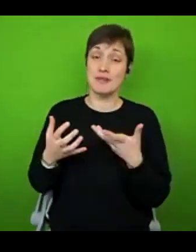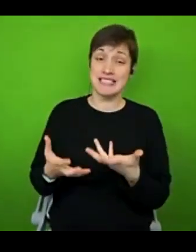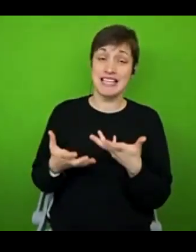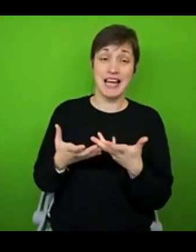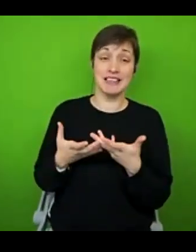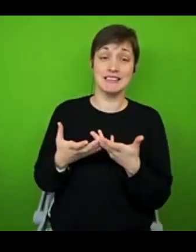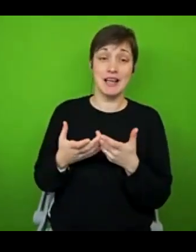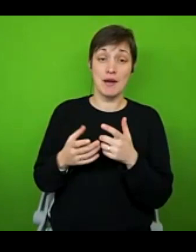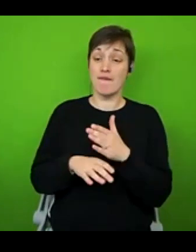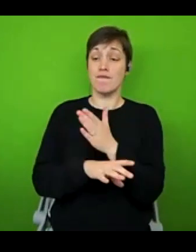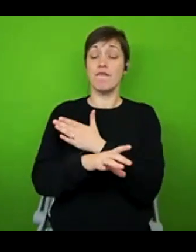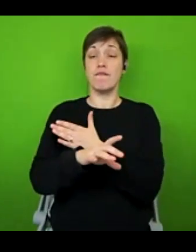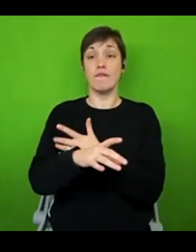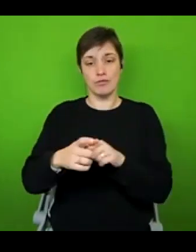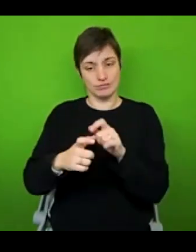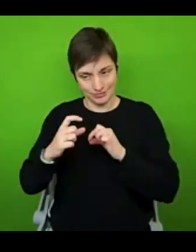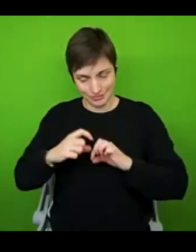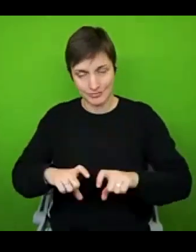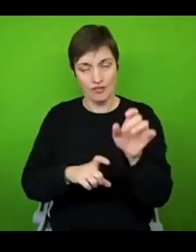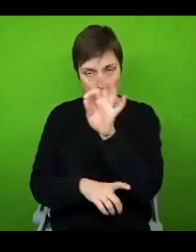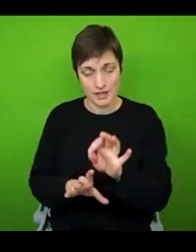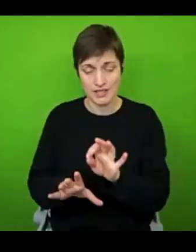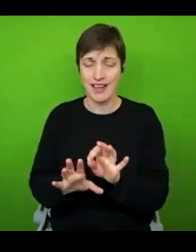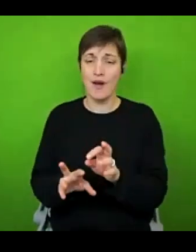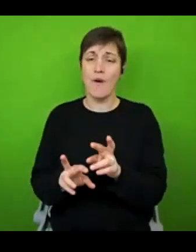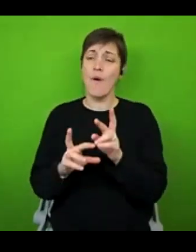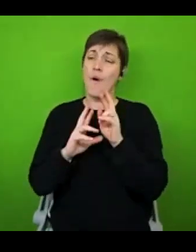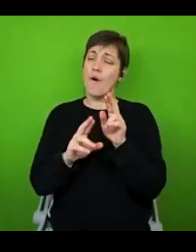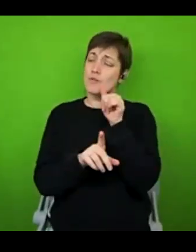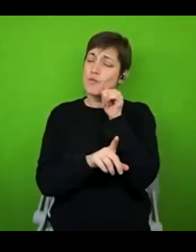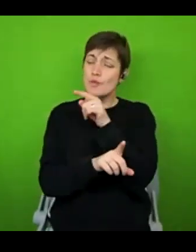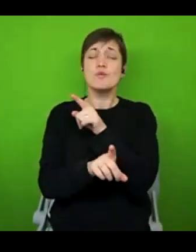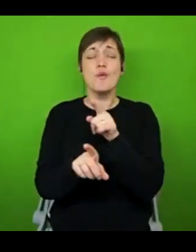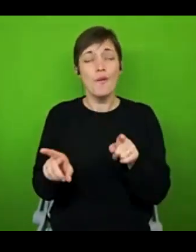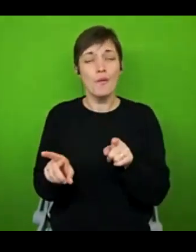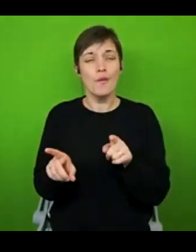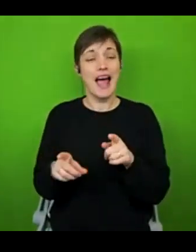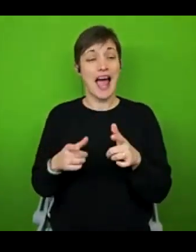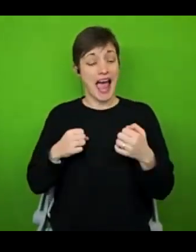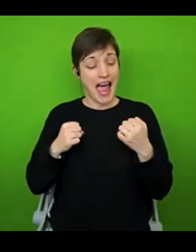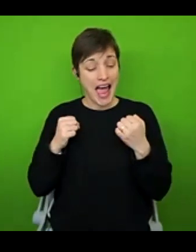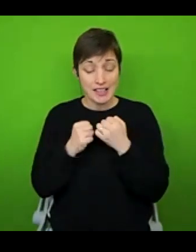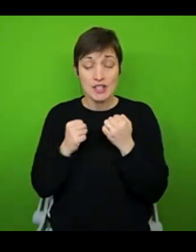questions, I hope you know that you can spend and cherish the energy you have however you're blooming like.